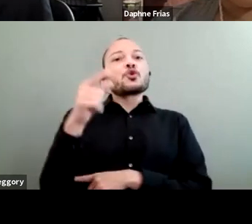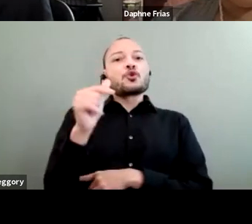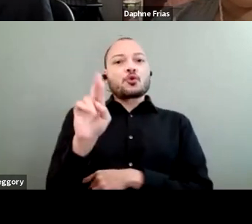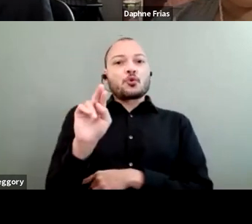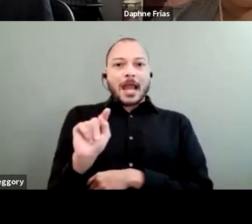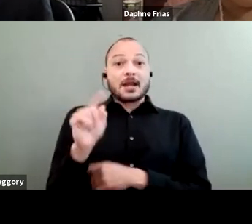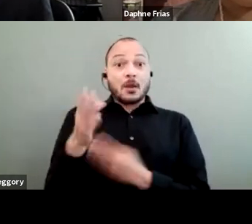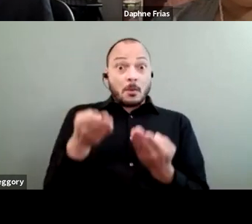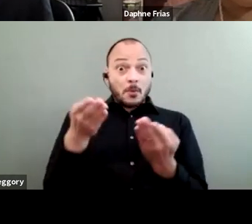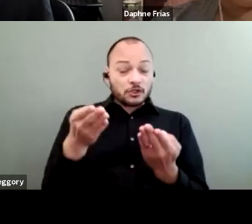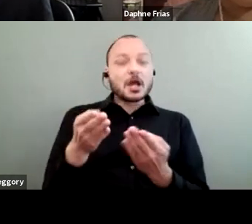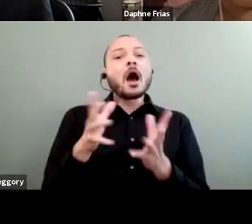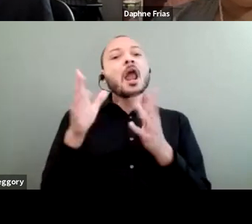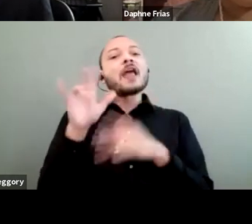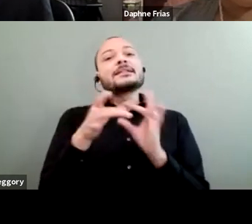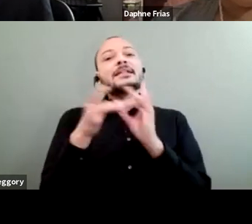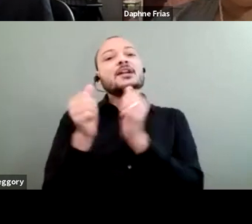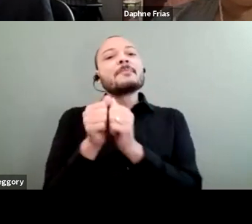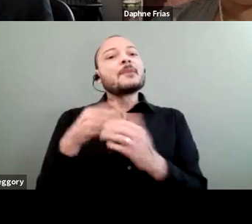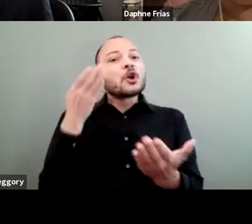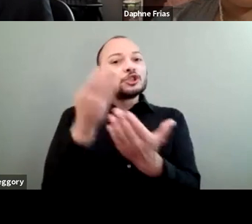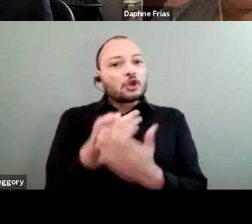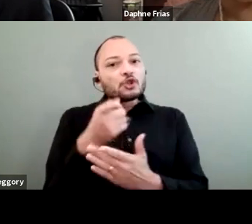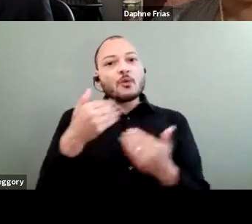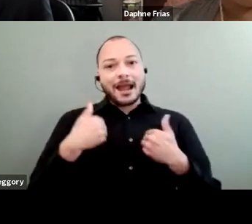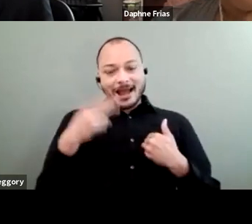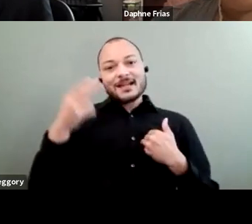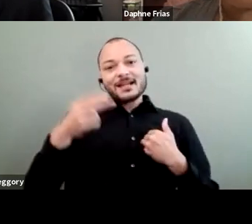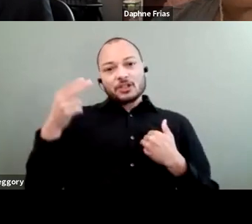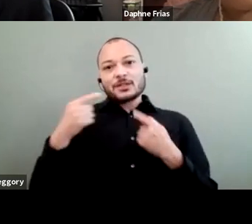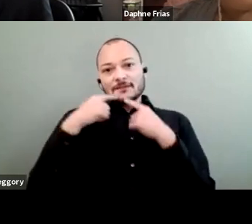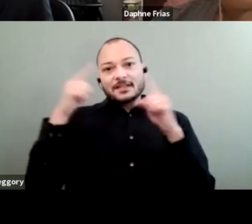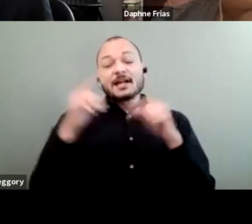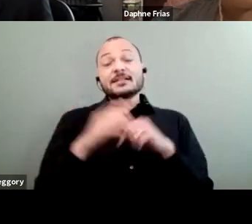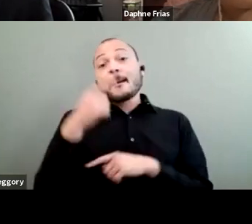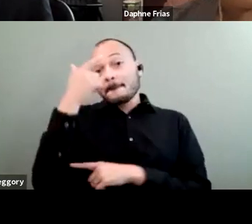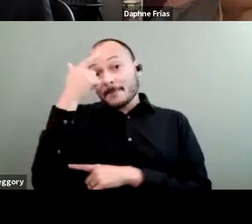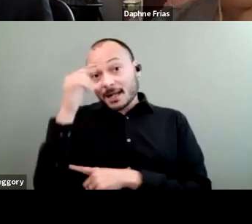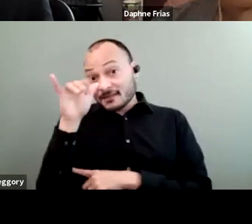to show that you have a history of success. And because of that, we are, again,